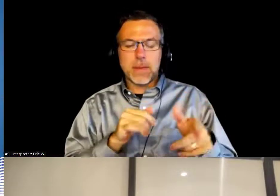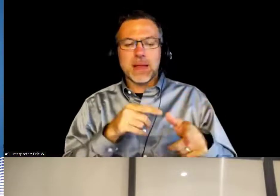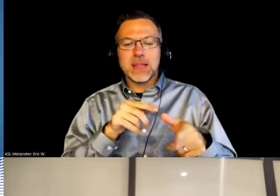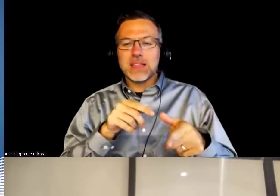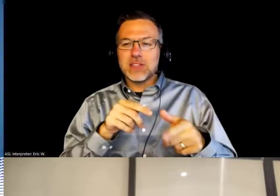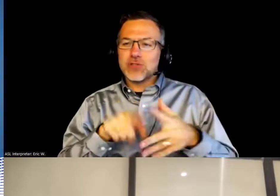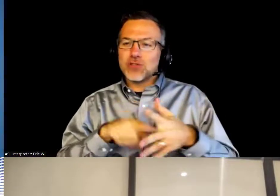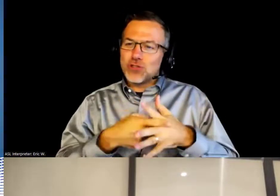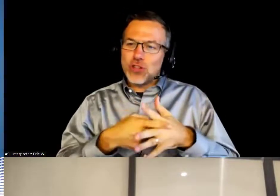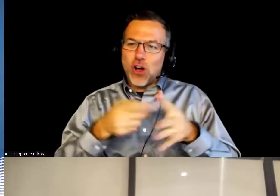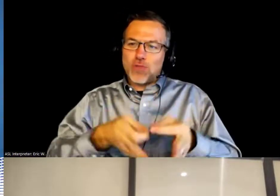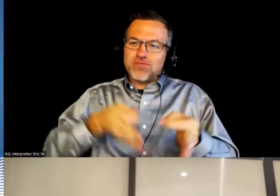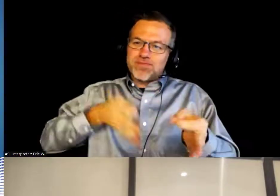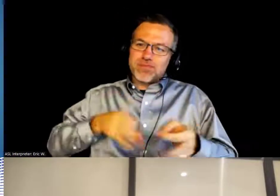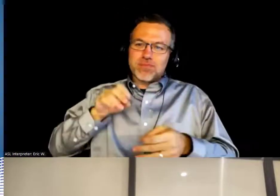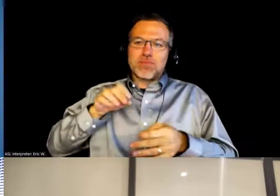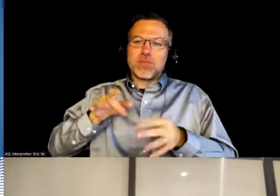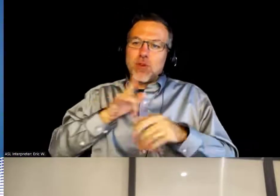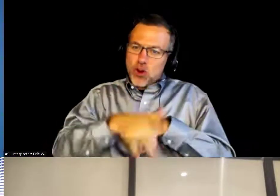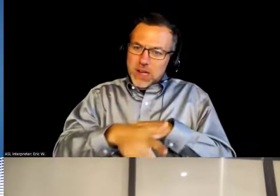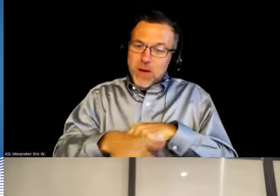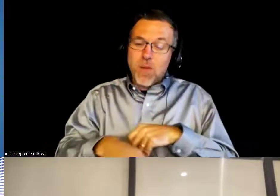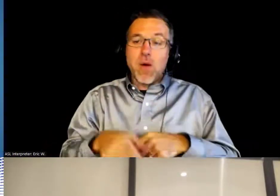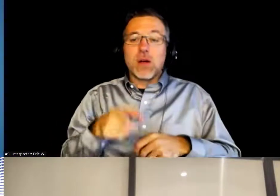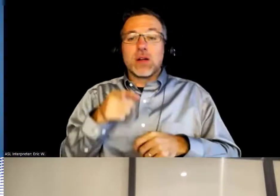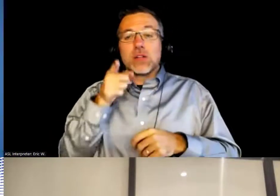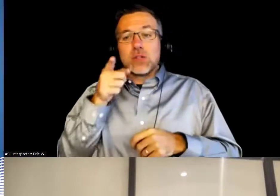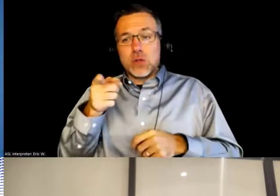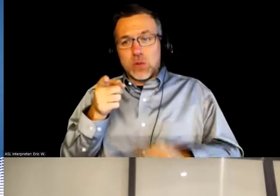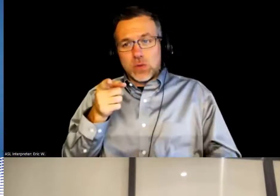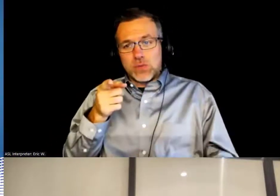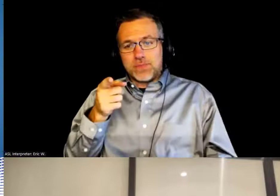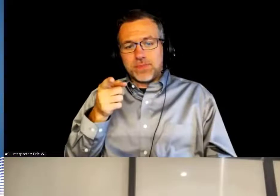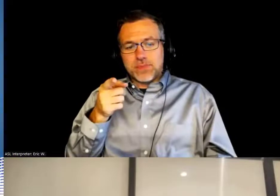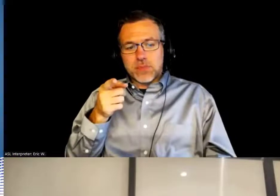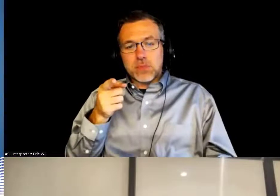but as much as you want to put emphasis on the research side,